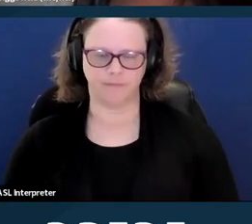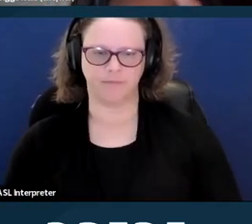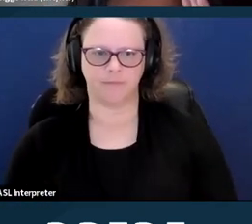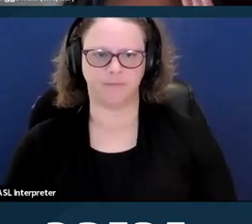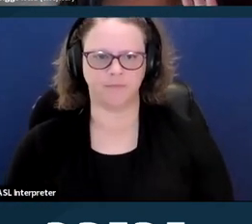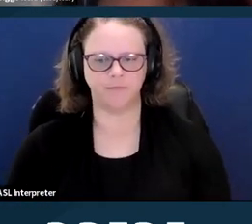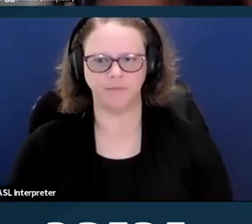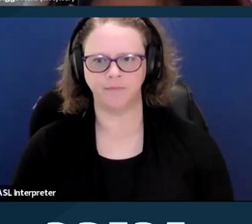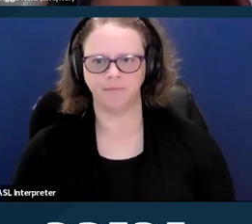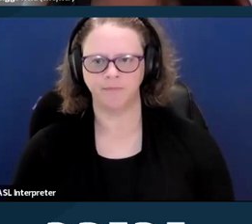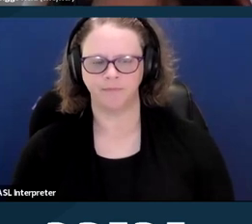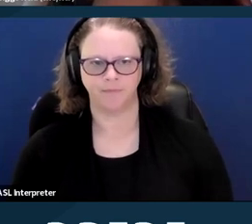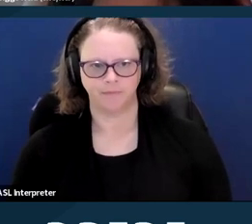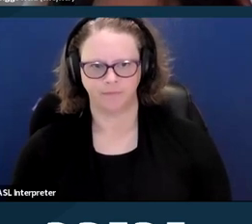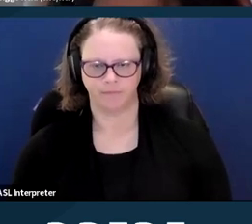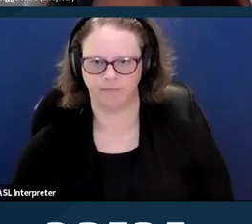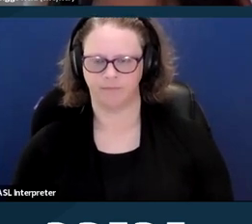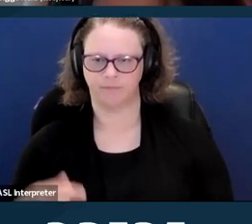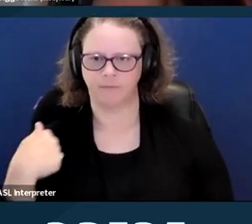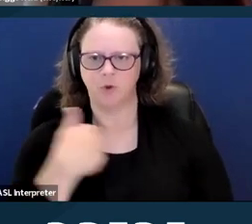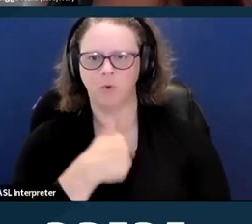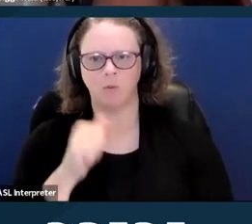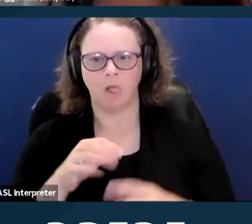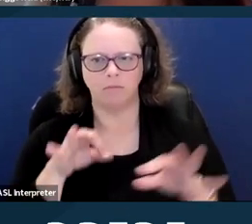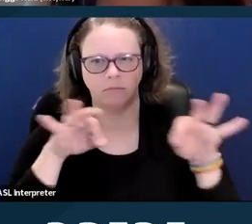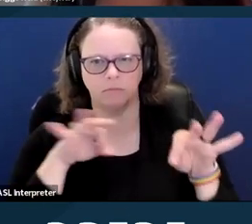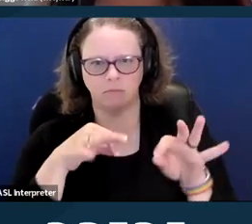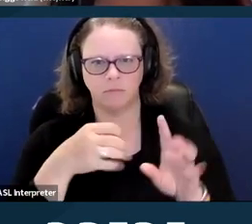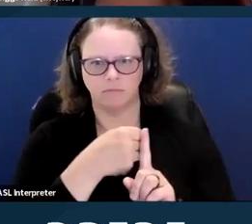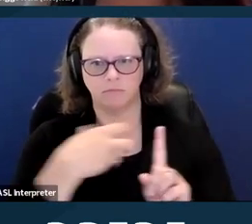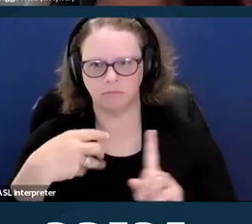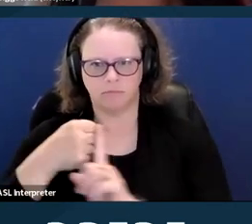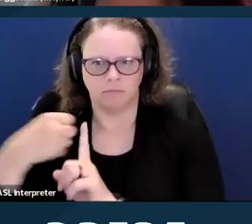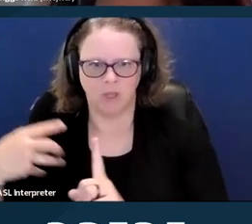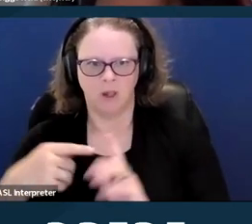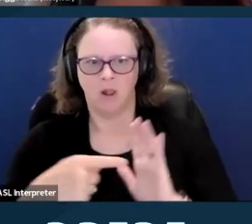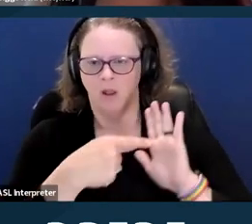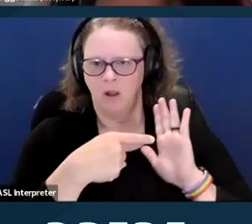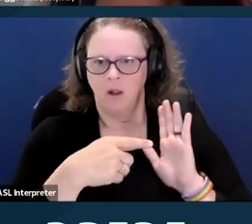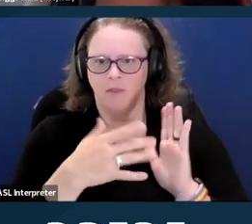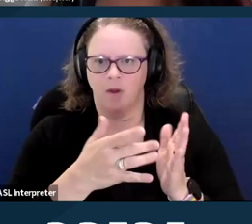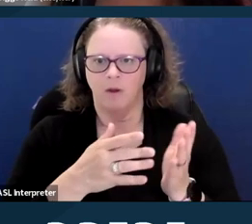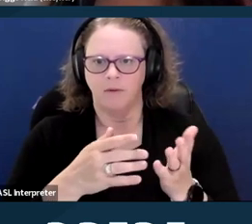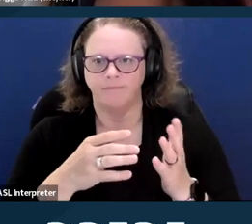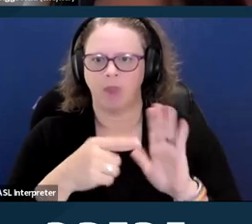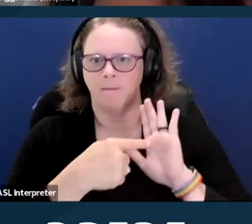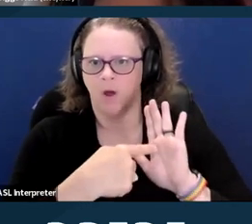So we're gonna cover, so the models of disability, first off would be the medical model of disability.